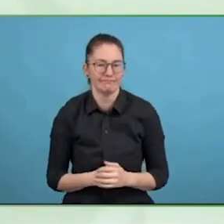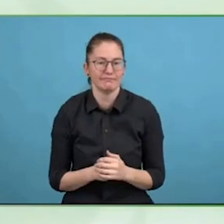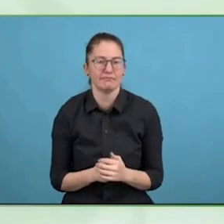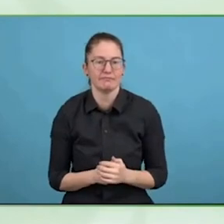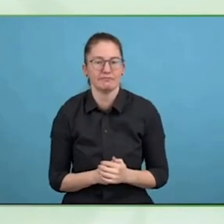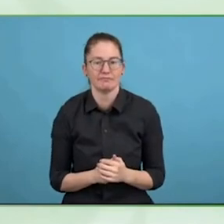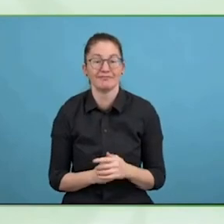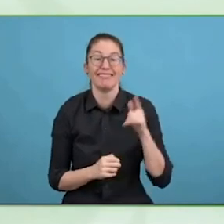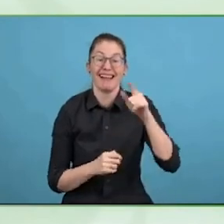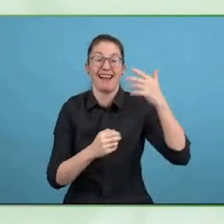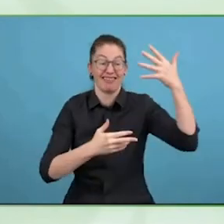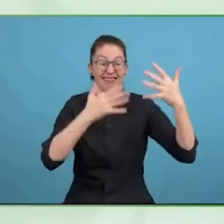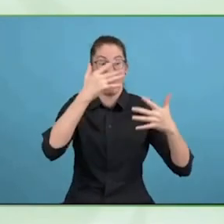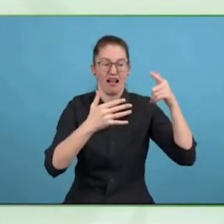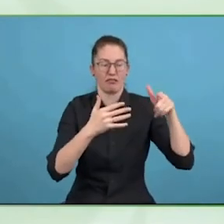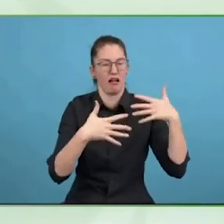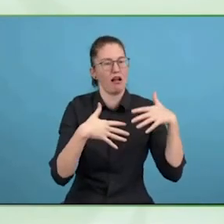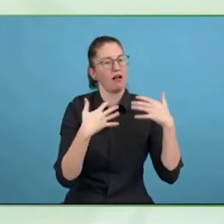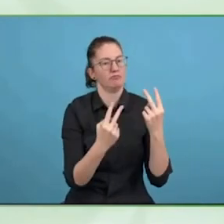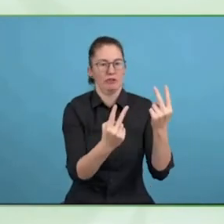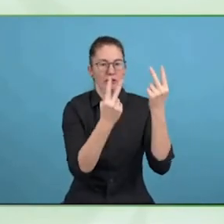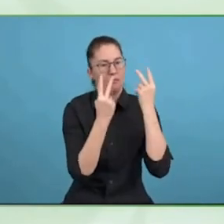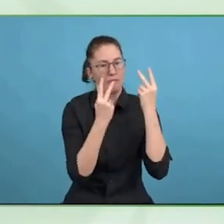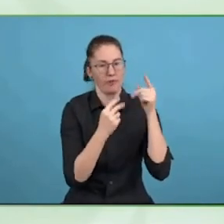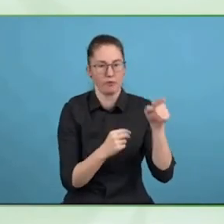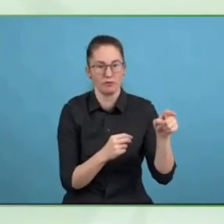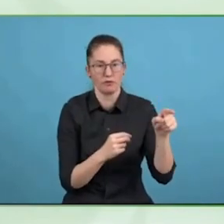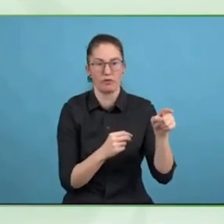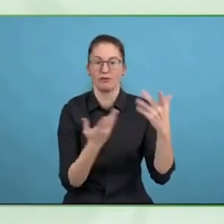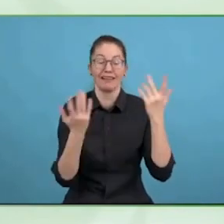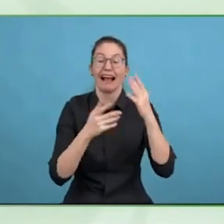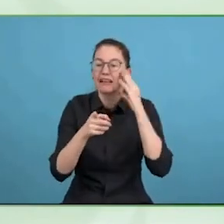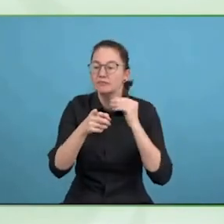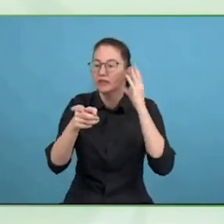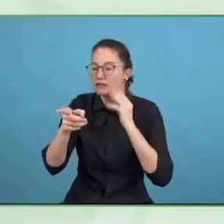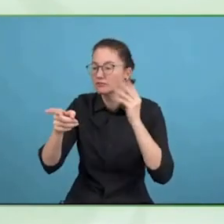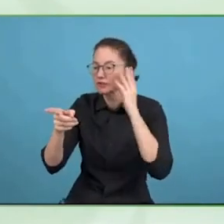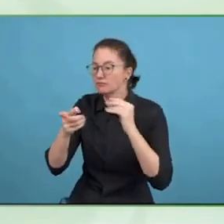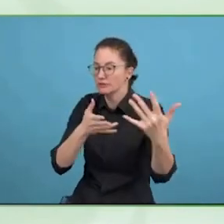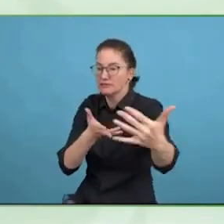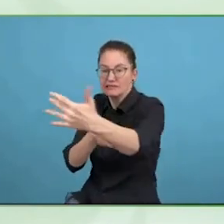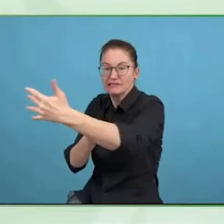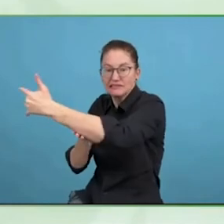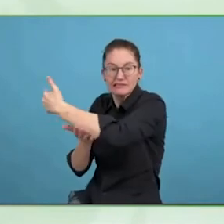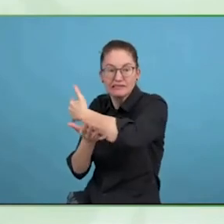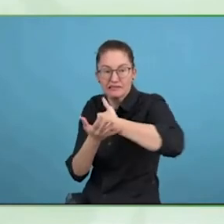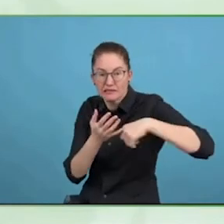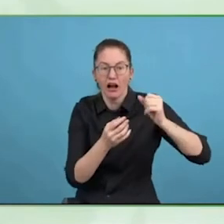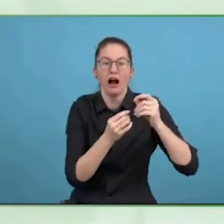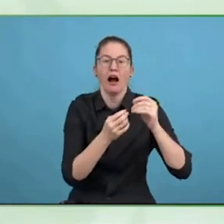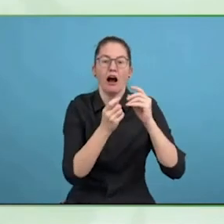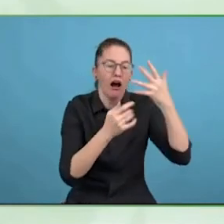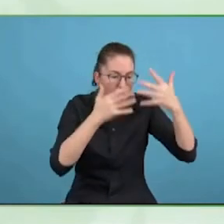place and can still be in place, and the digital solution is another add-on. So, there has to be a balance between both of them.